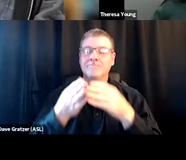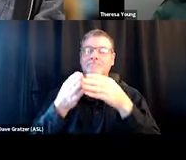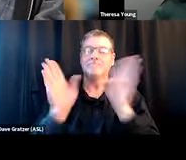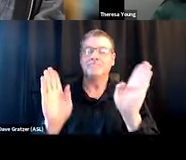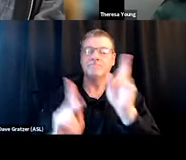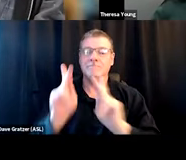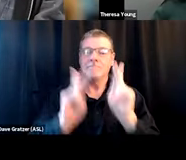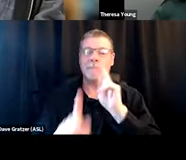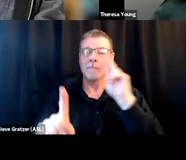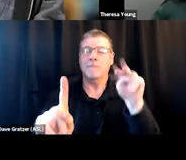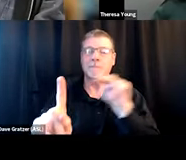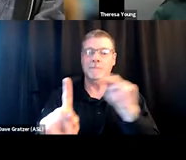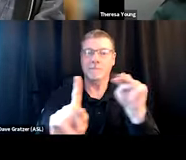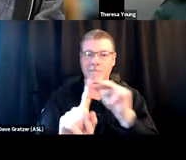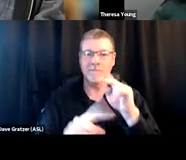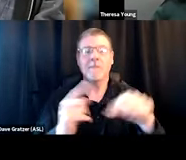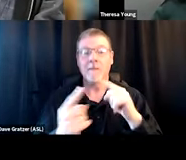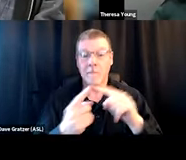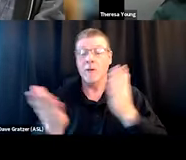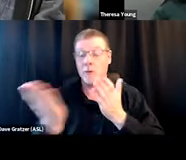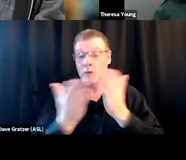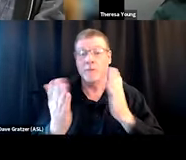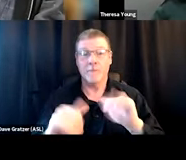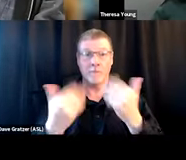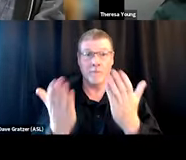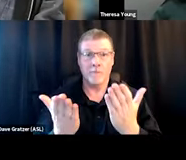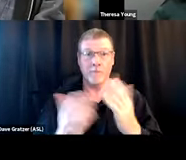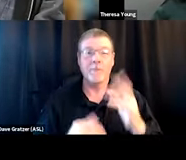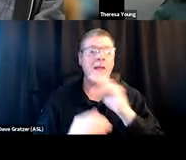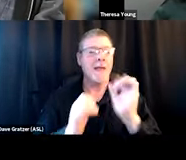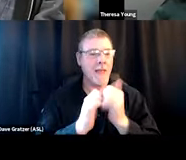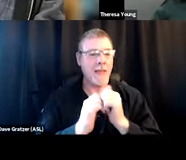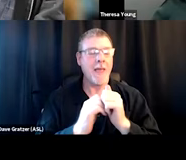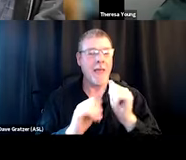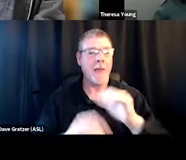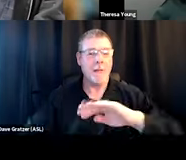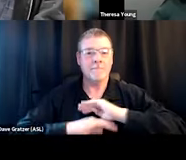in thinking about the services that they offer and the ways in which they meet the needs of people.